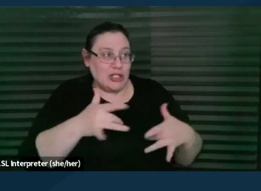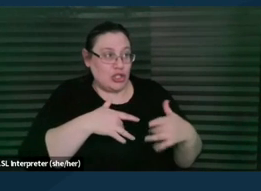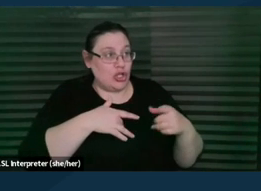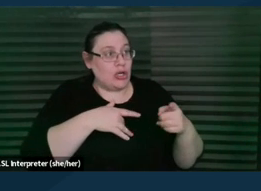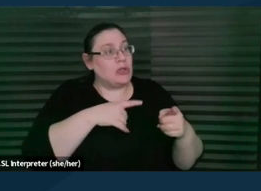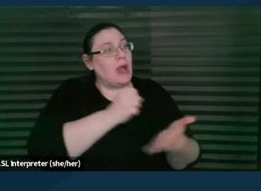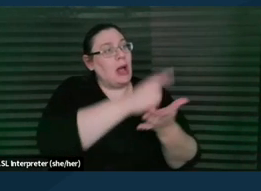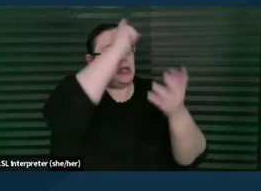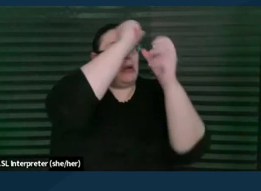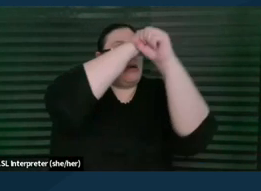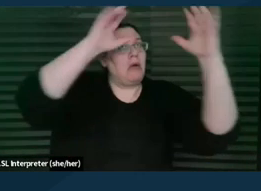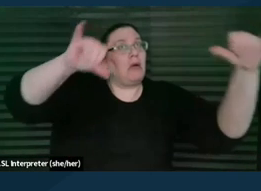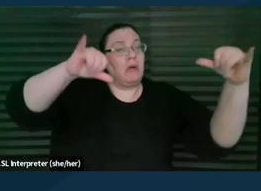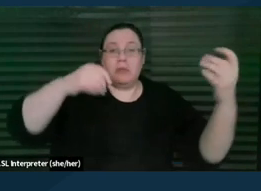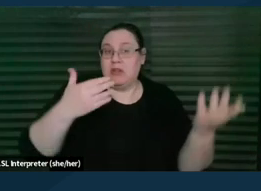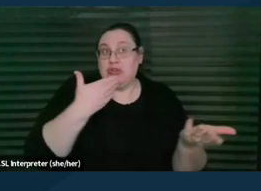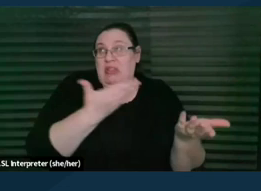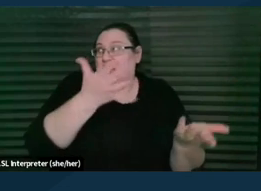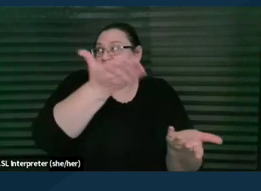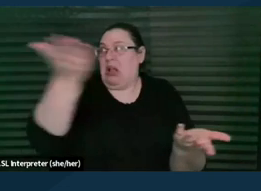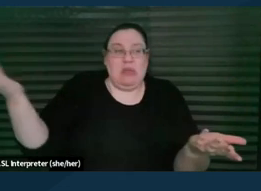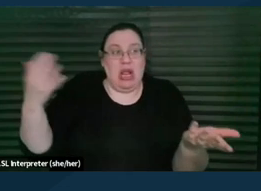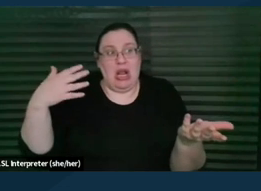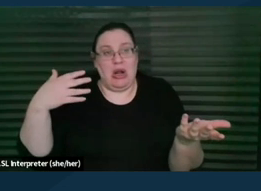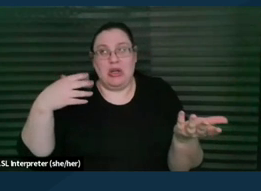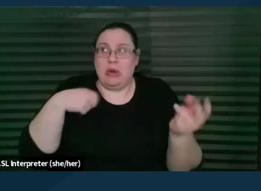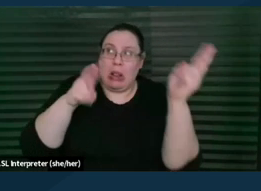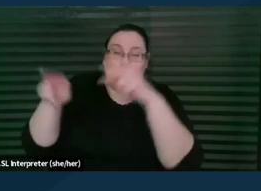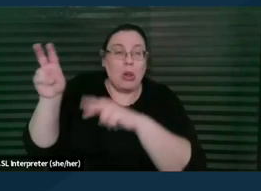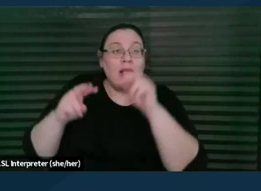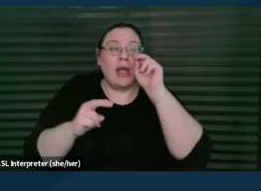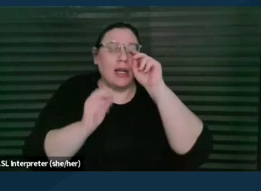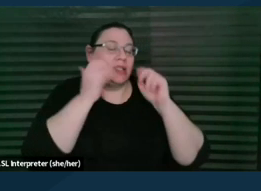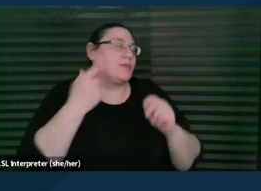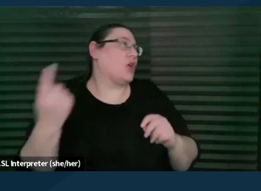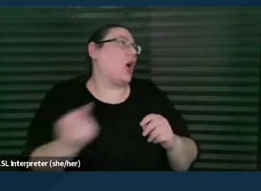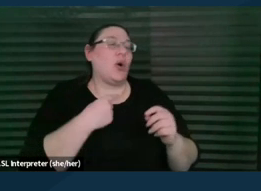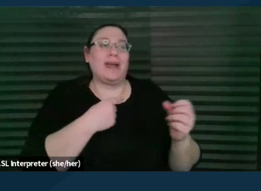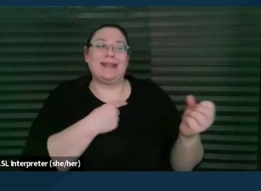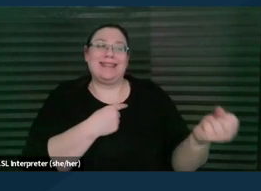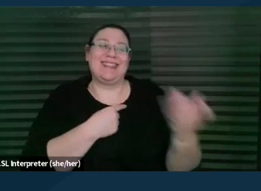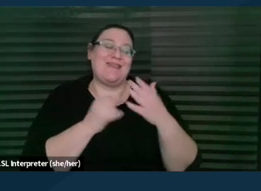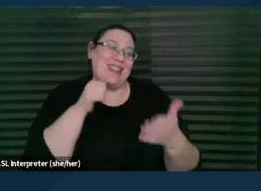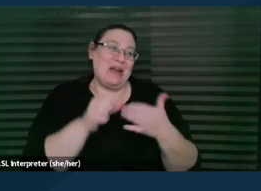There's some good stuff out there. And then they'll always, it seems like they will always send me back that letter and say, "How does this look?"